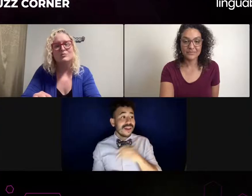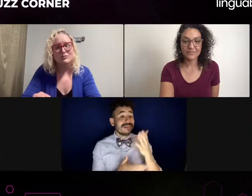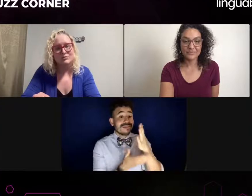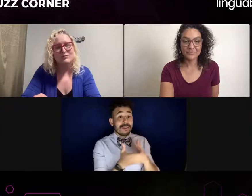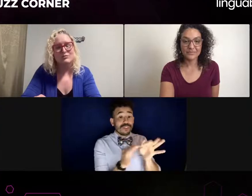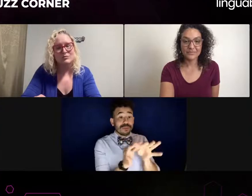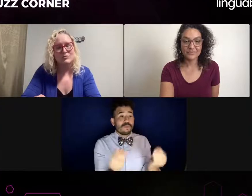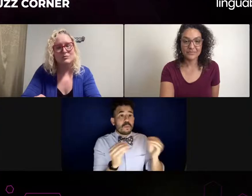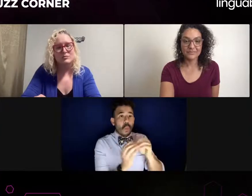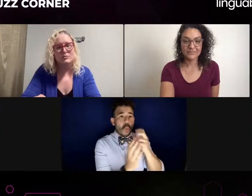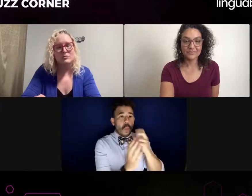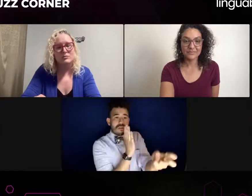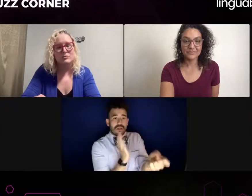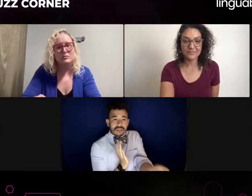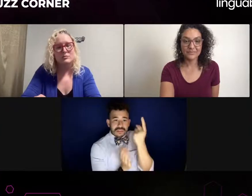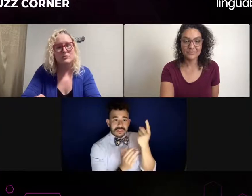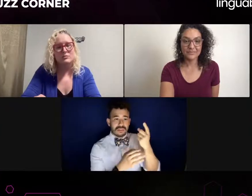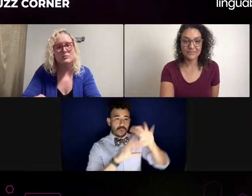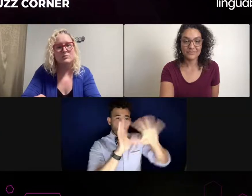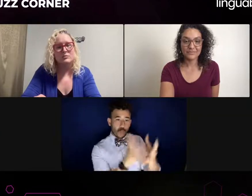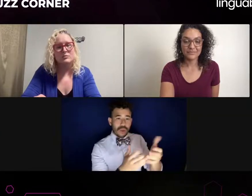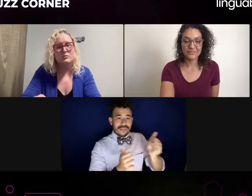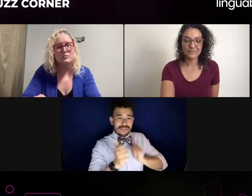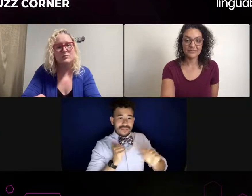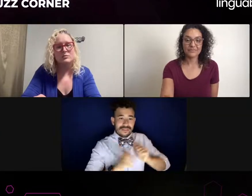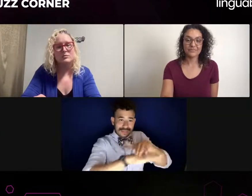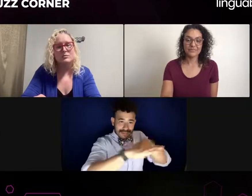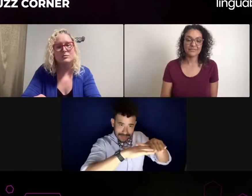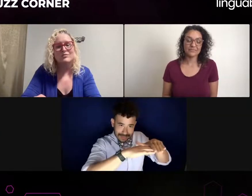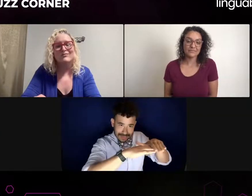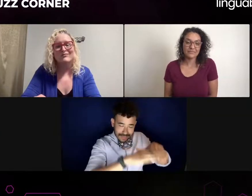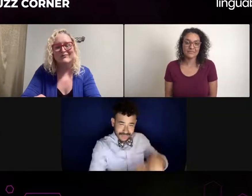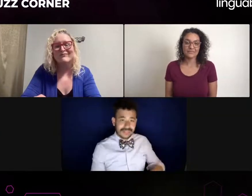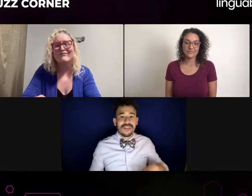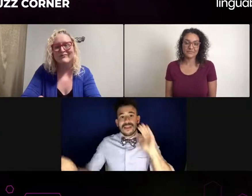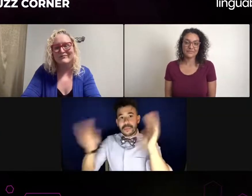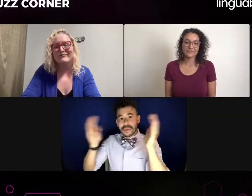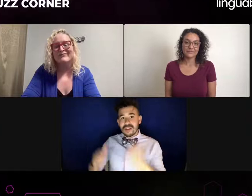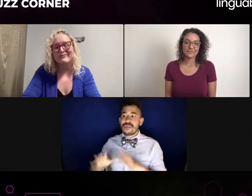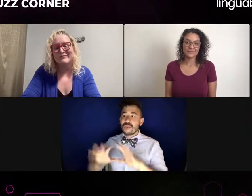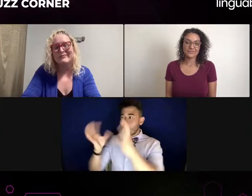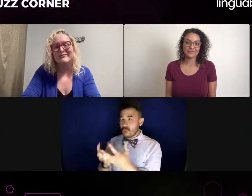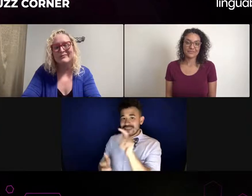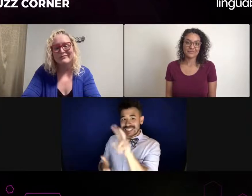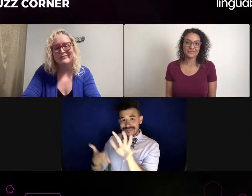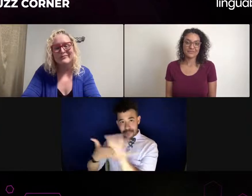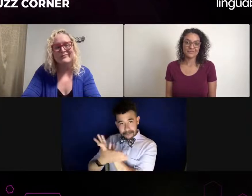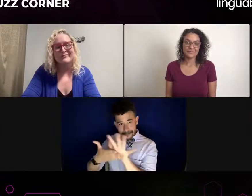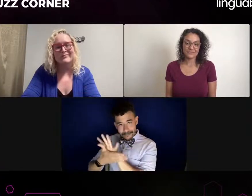It's great, it's challenging, it's tough. It's a very hard profession to be involved in. And I just wanted to clarify